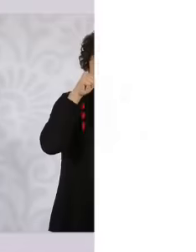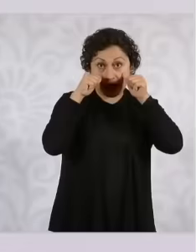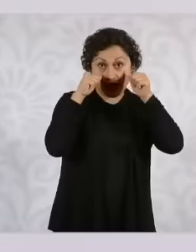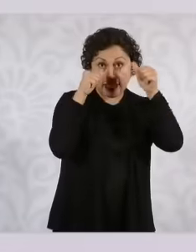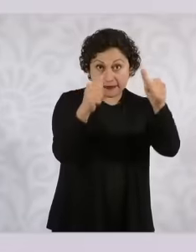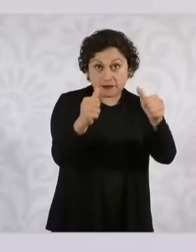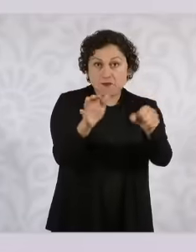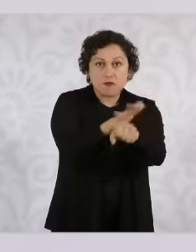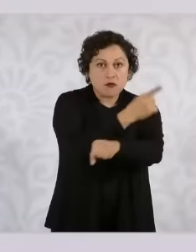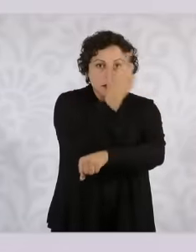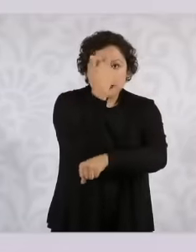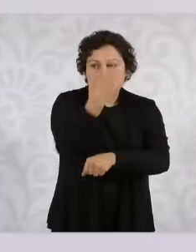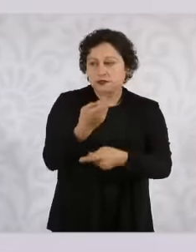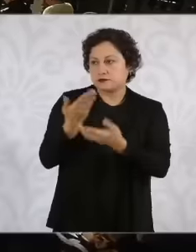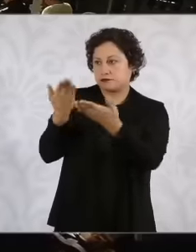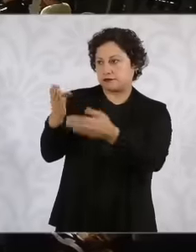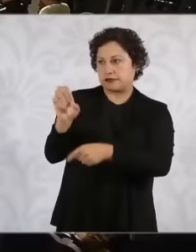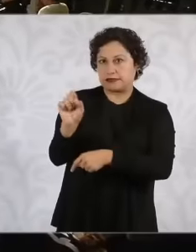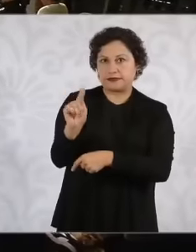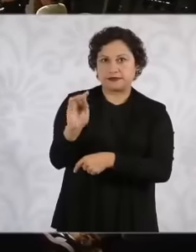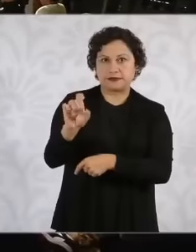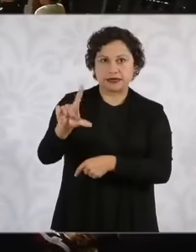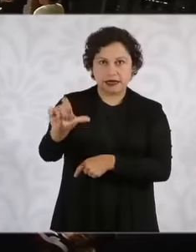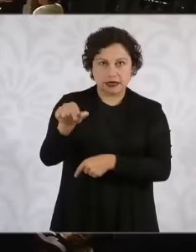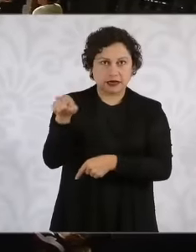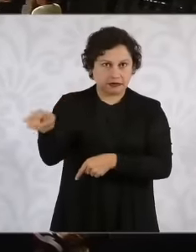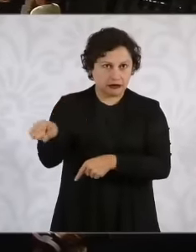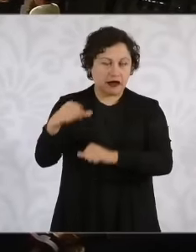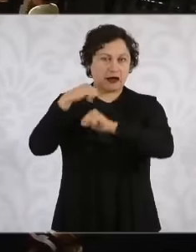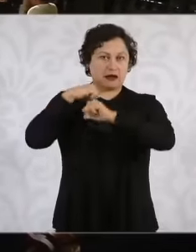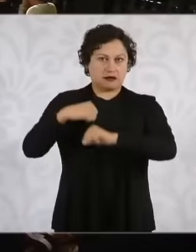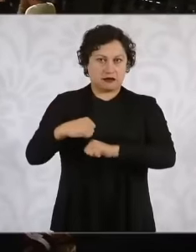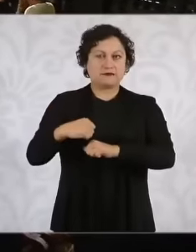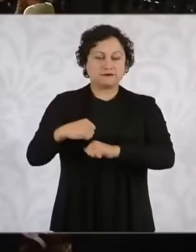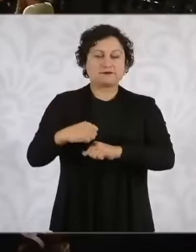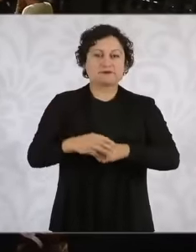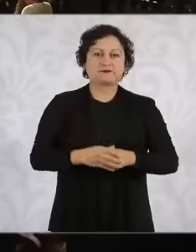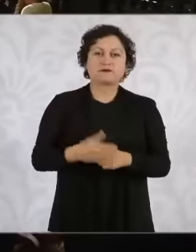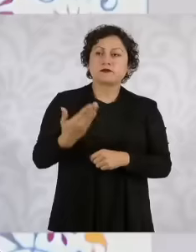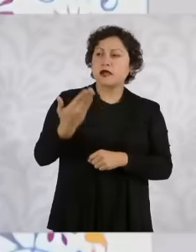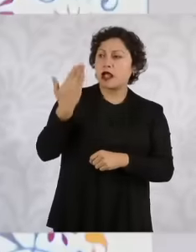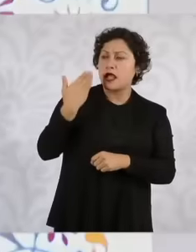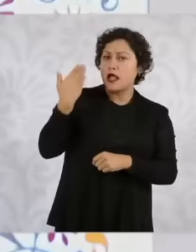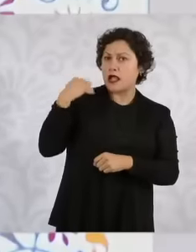Estela What are we going to do in addition to what President Andrés